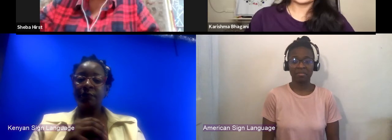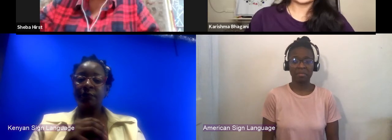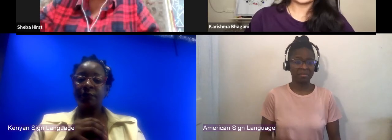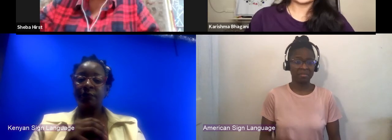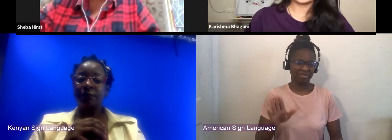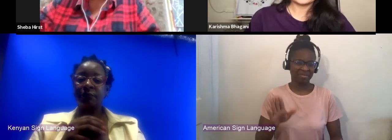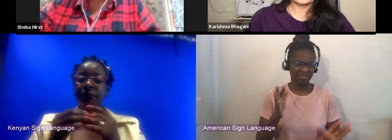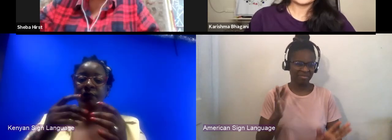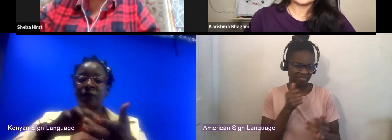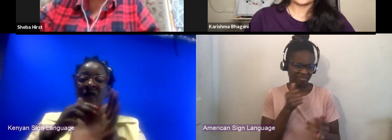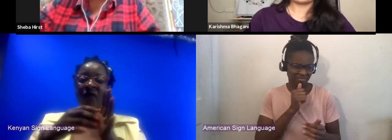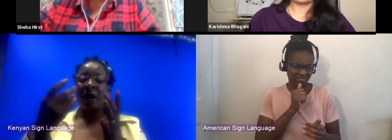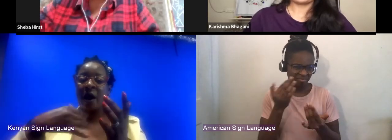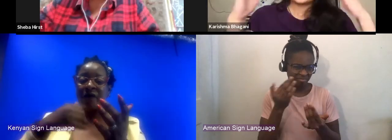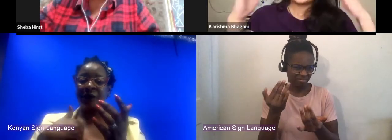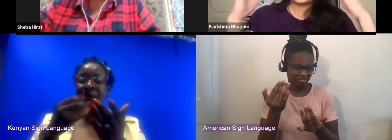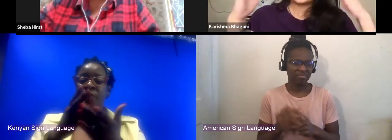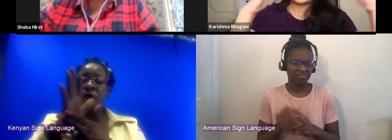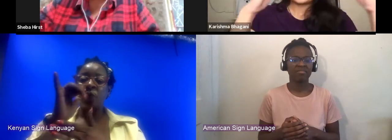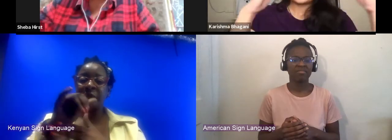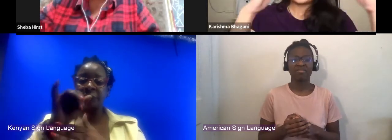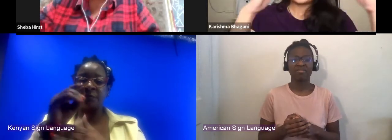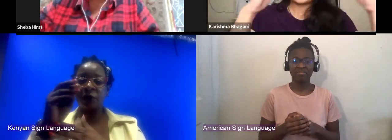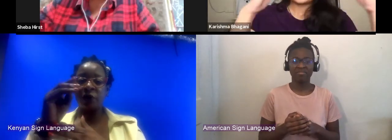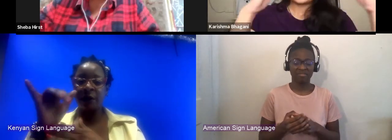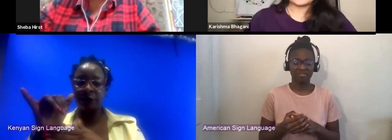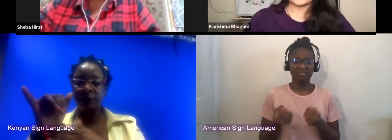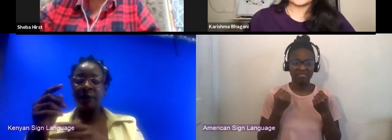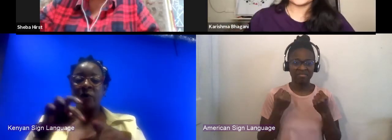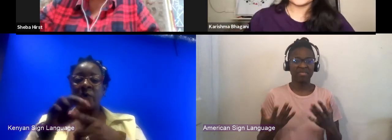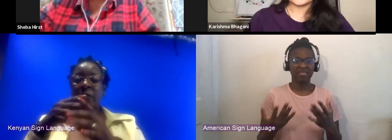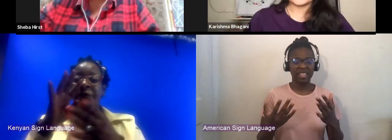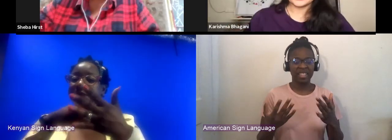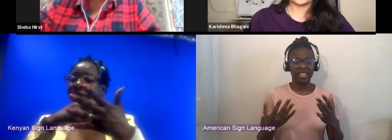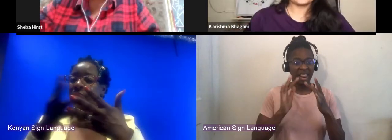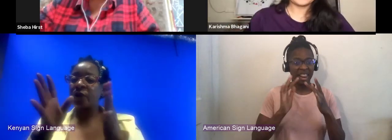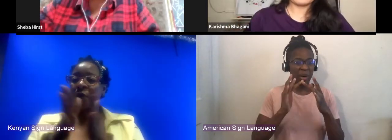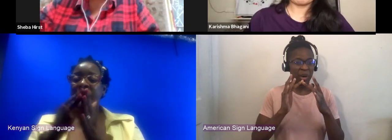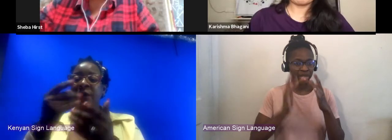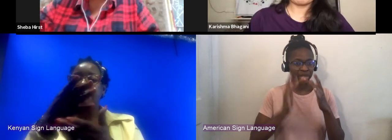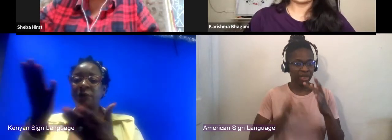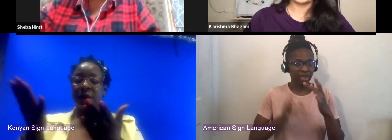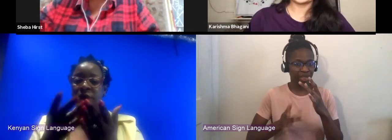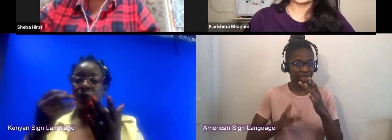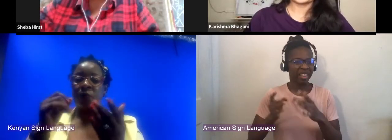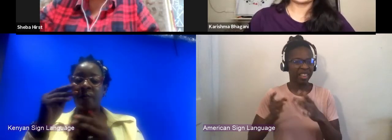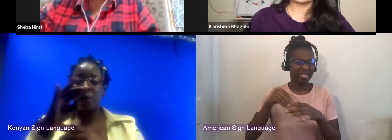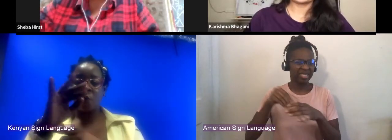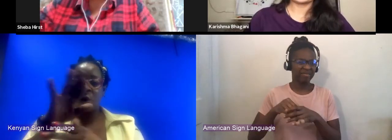There's just a lot of network issues that we're having in the country today. So thank you for your patience.